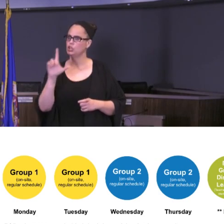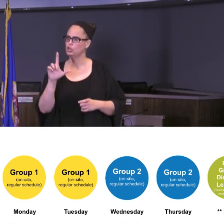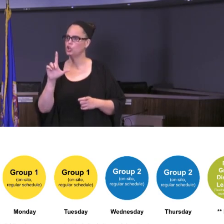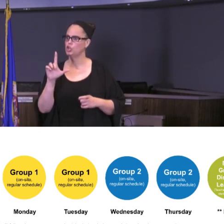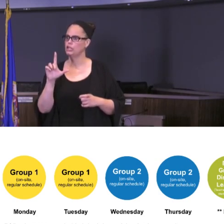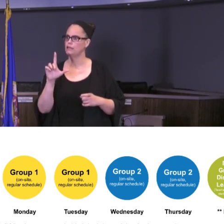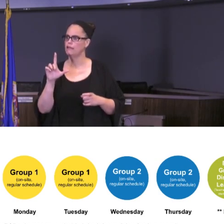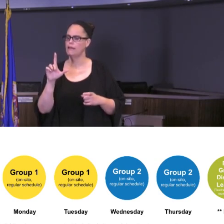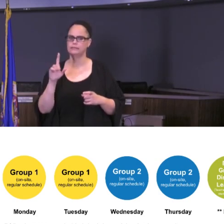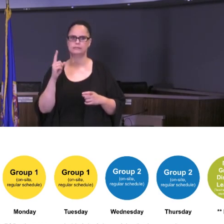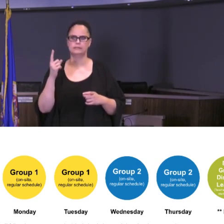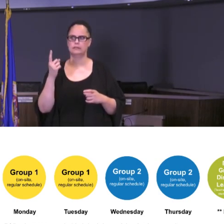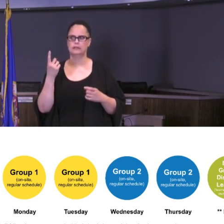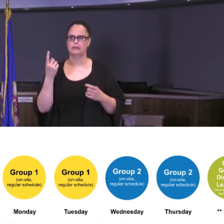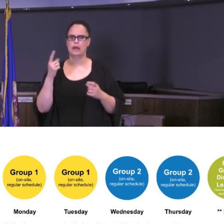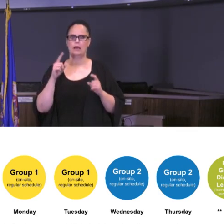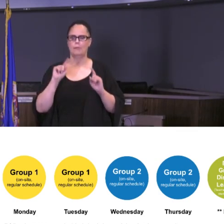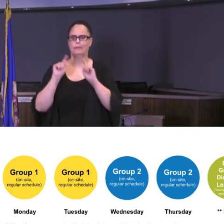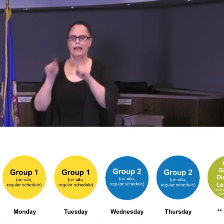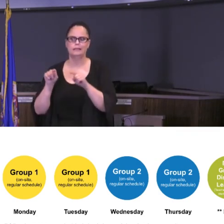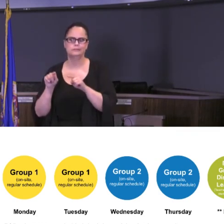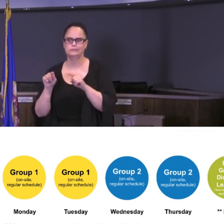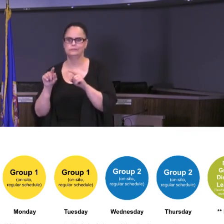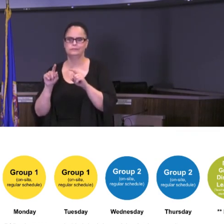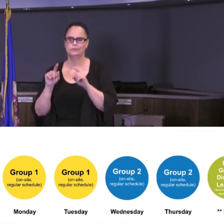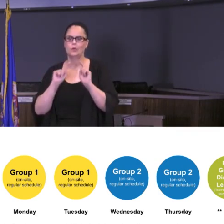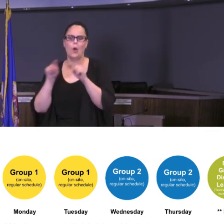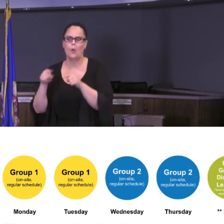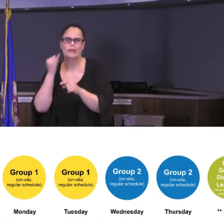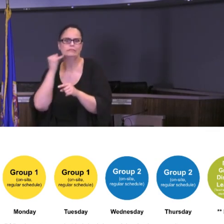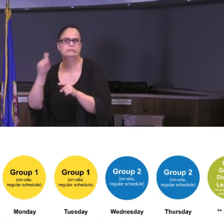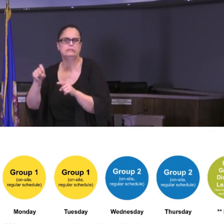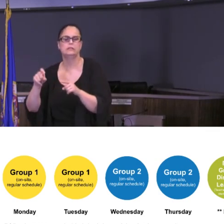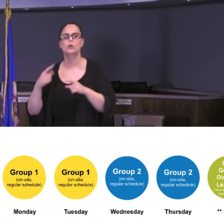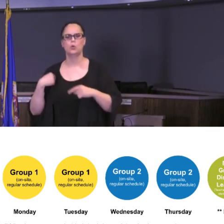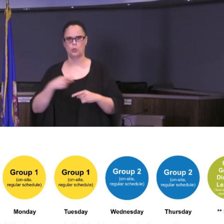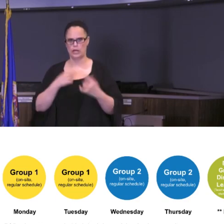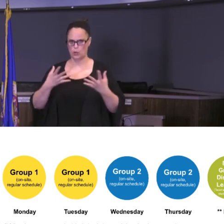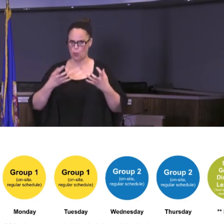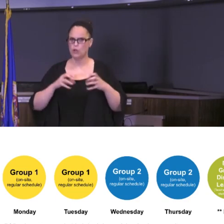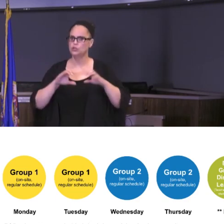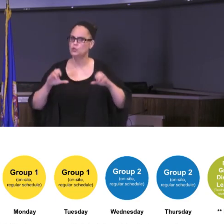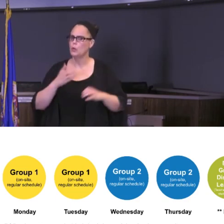place to go if we need to. We want to be ready to do it in the best way possible.